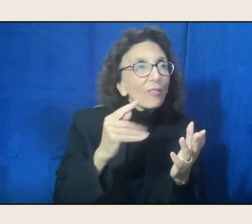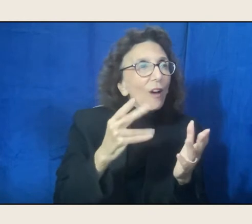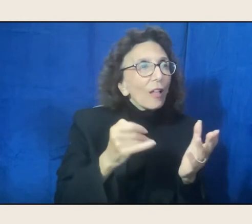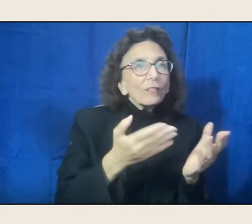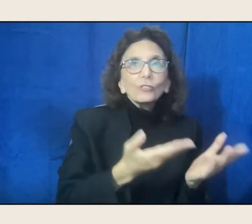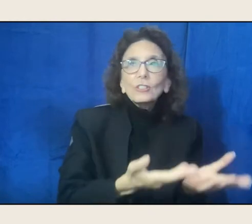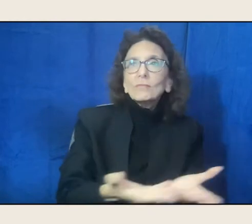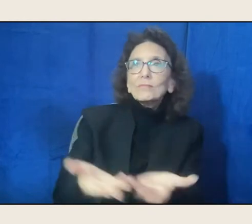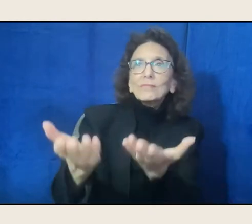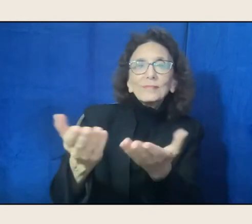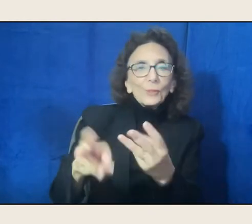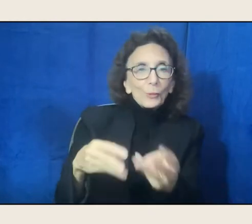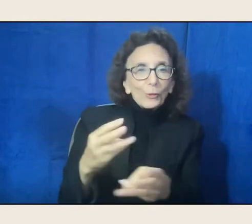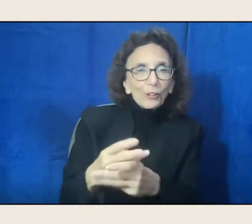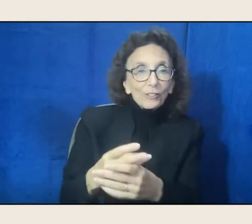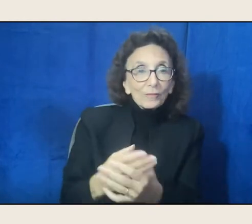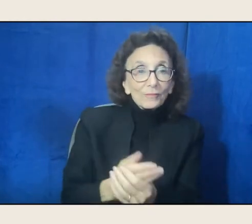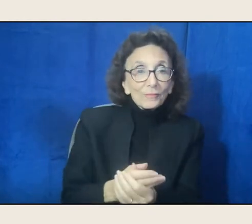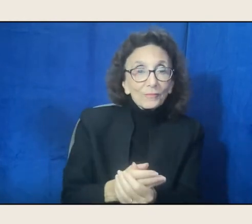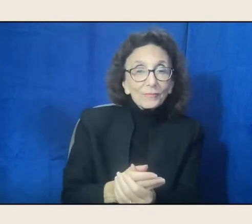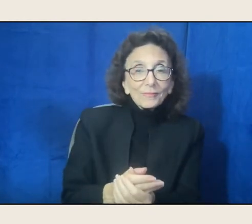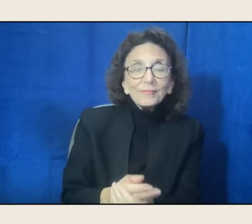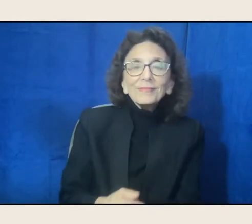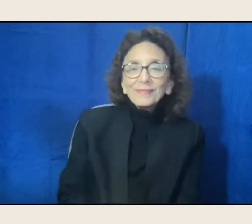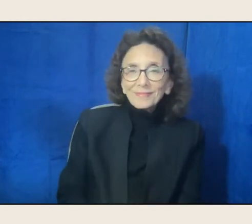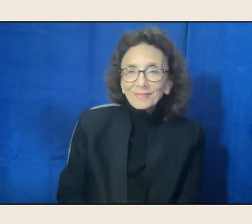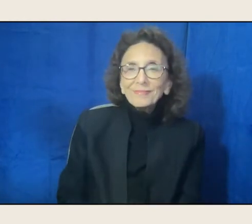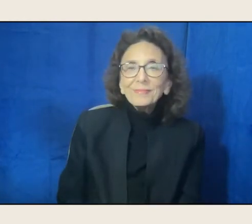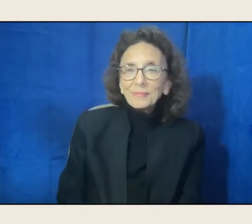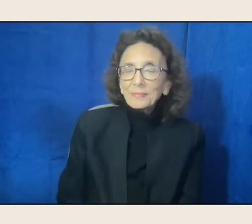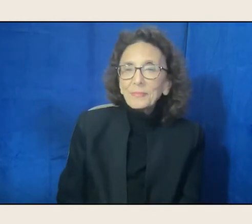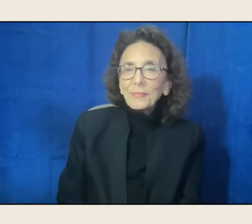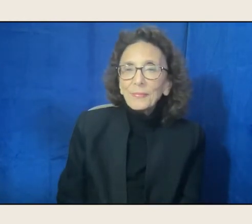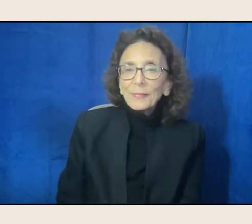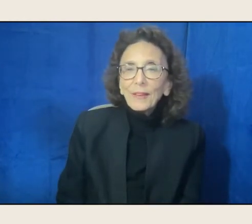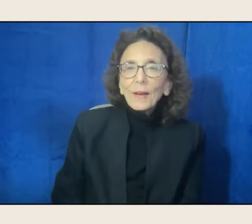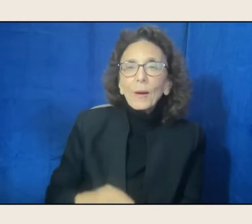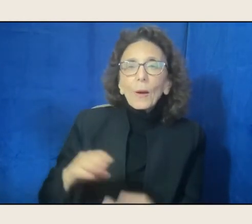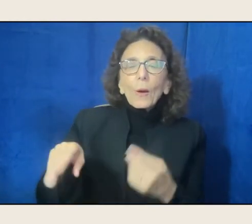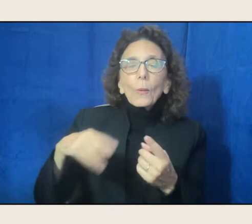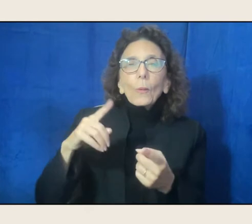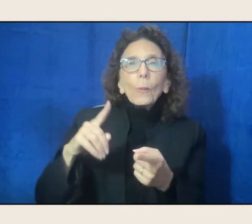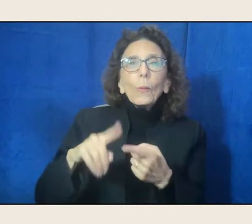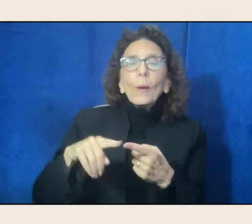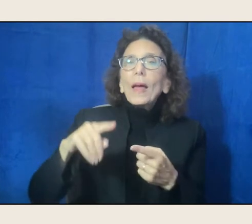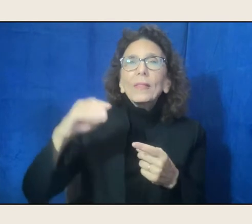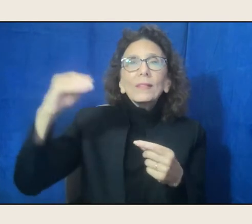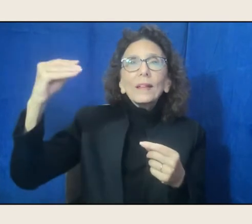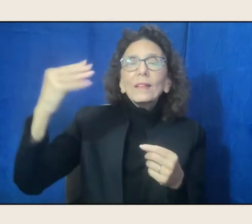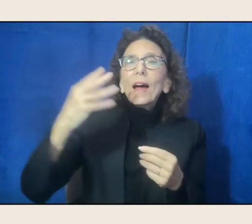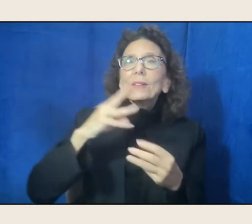Yes. "When the Light of the World Was Subdued, "Our Songs Came Through", that Norton anthology.